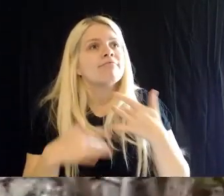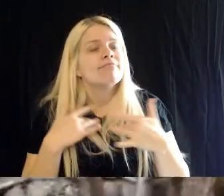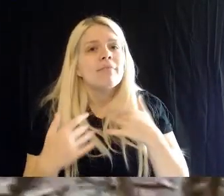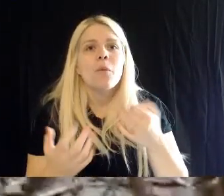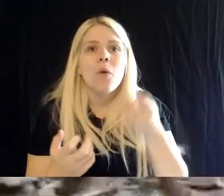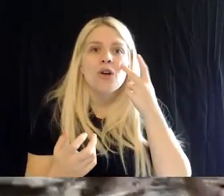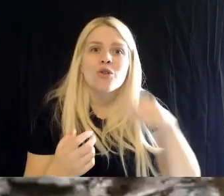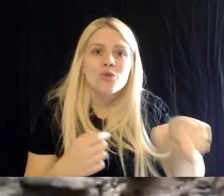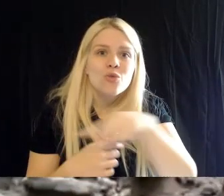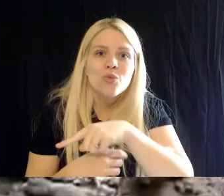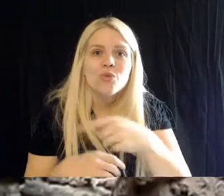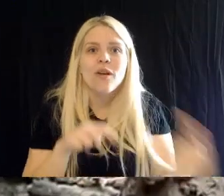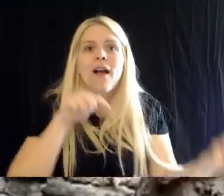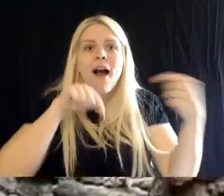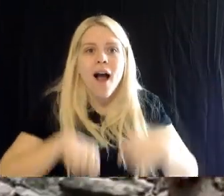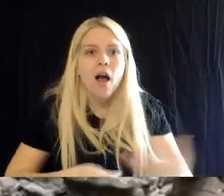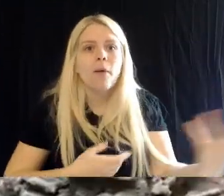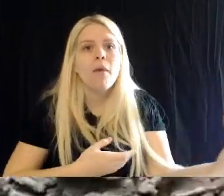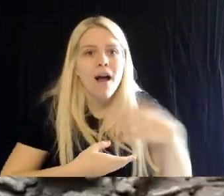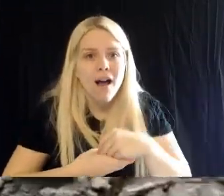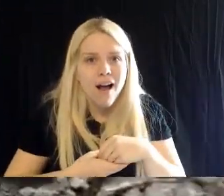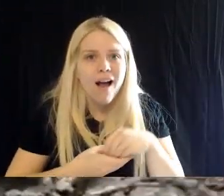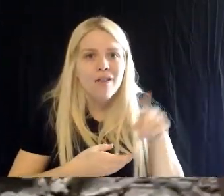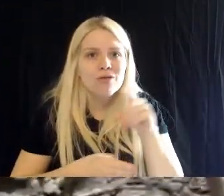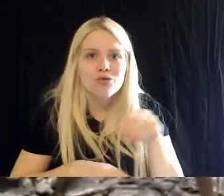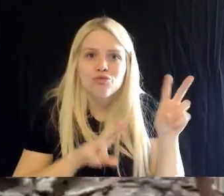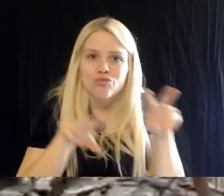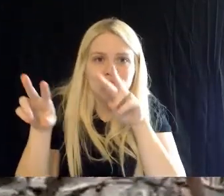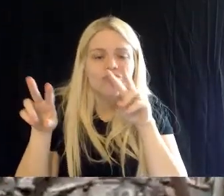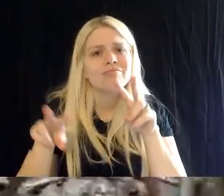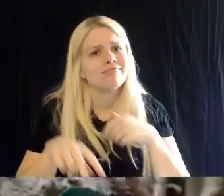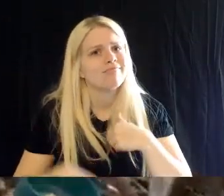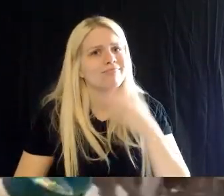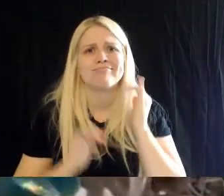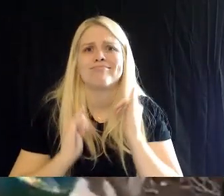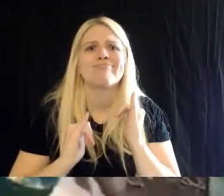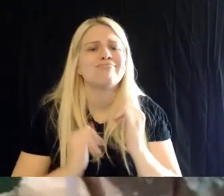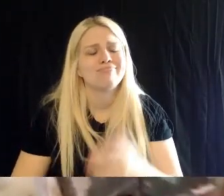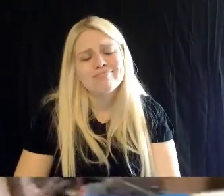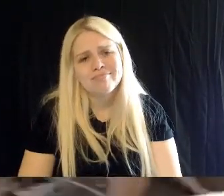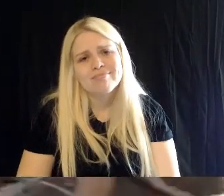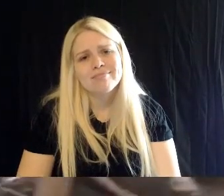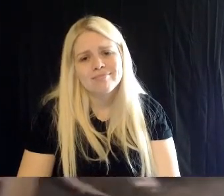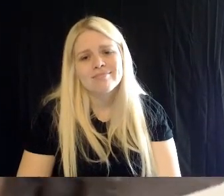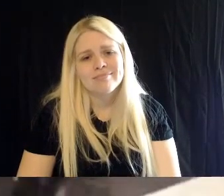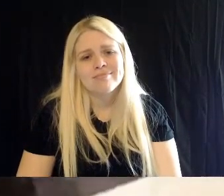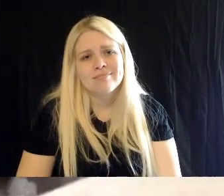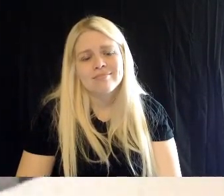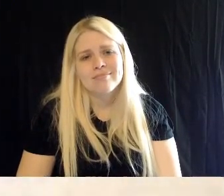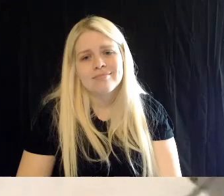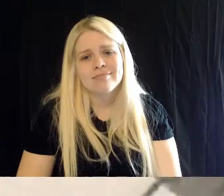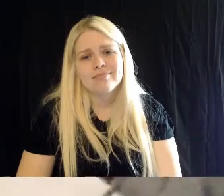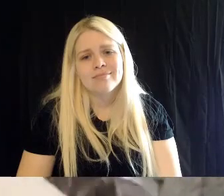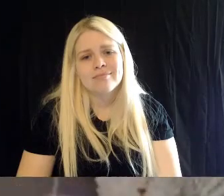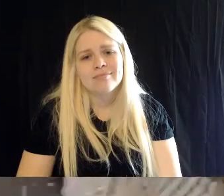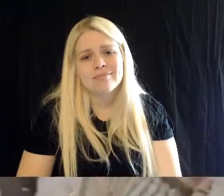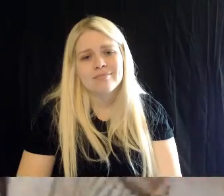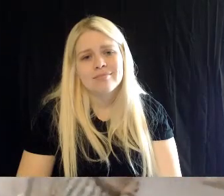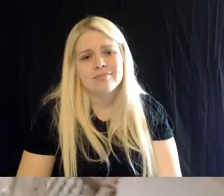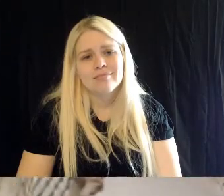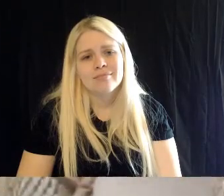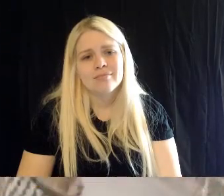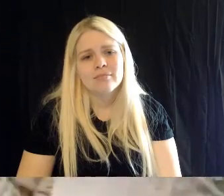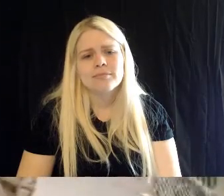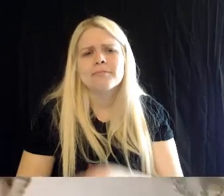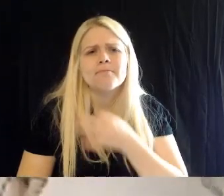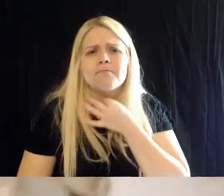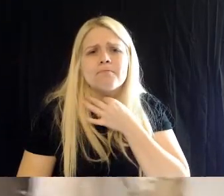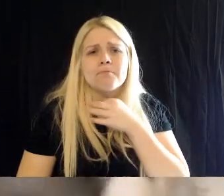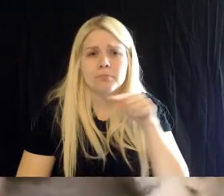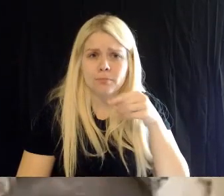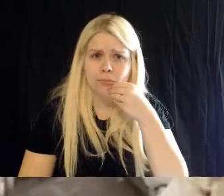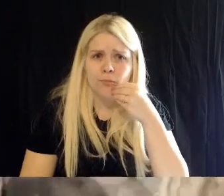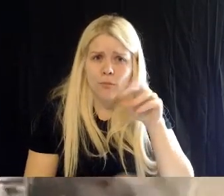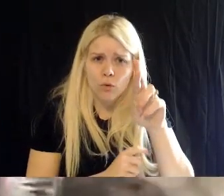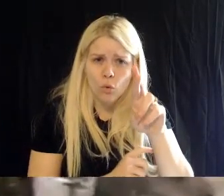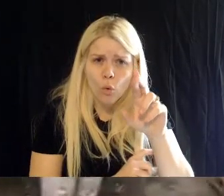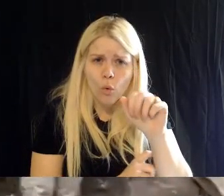you are to visit the zoo. Yes and this is all raw, right? Britt?